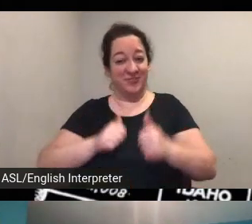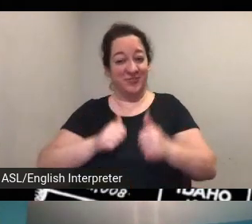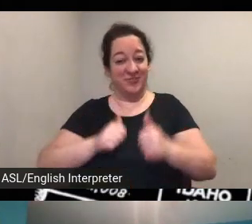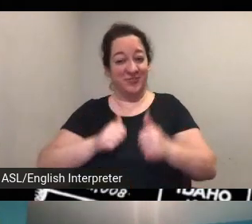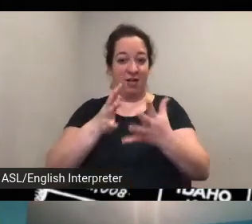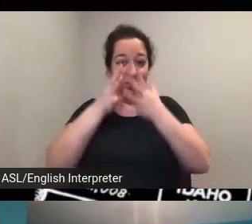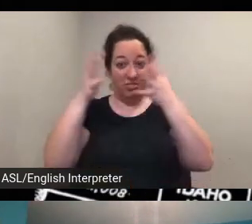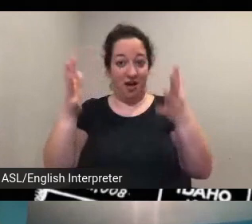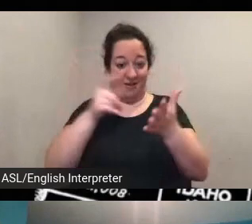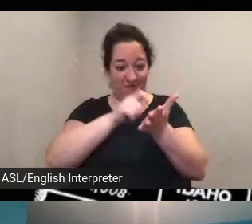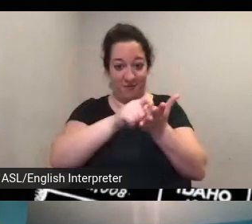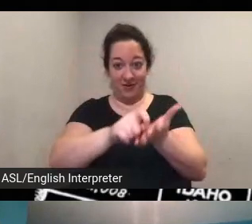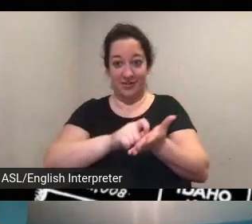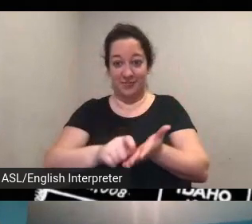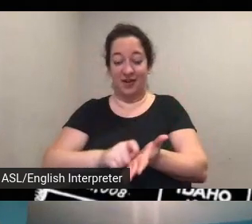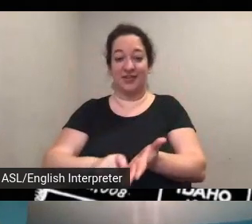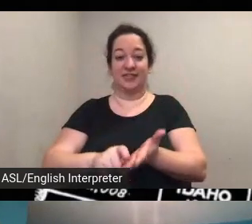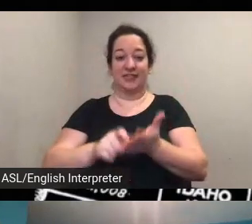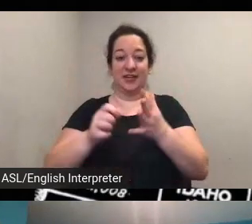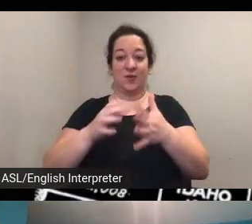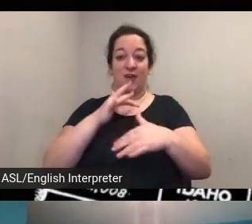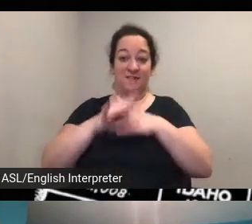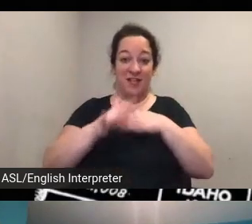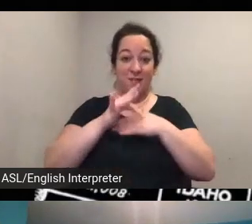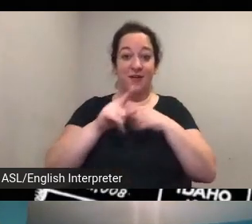available uh as a digital link one thing that we